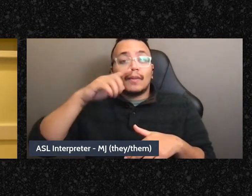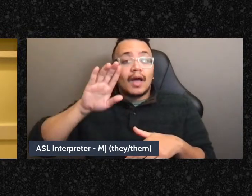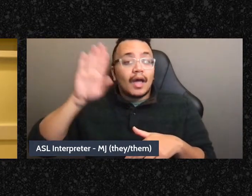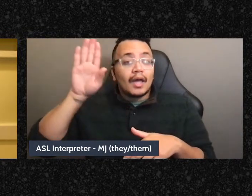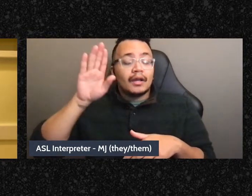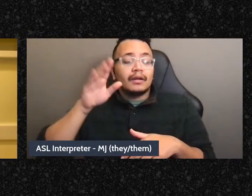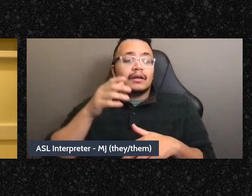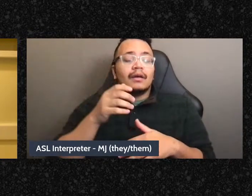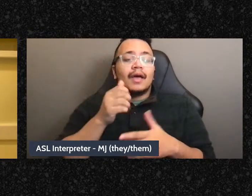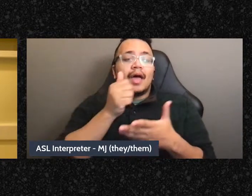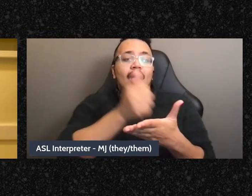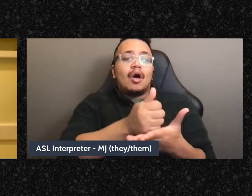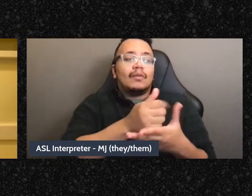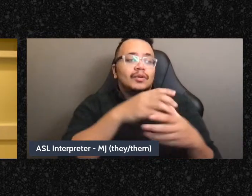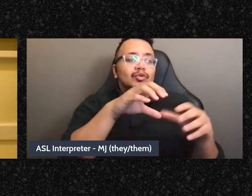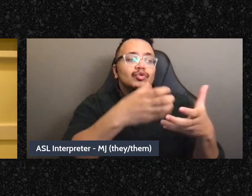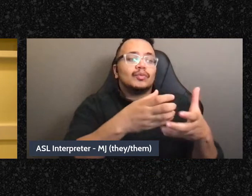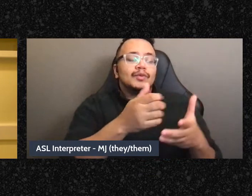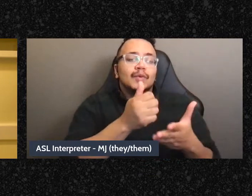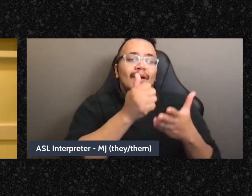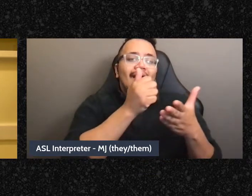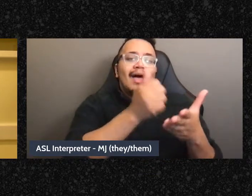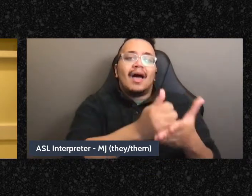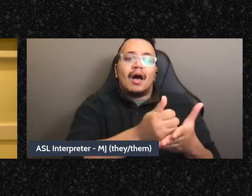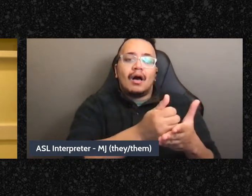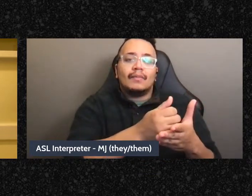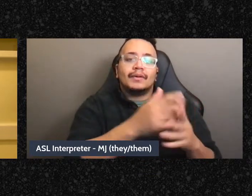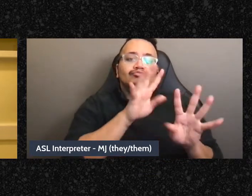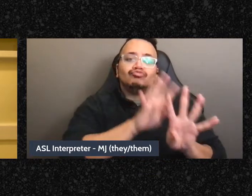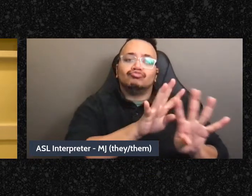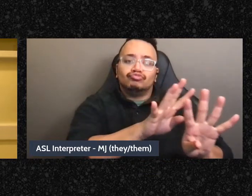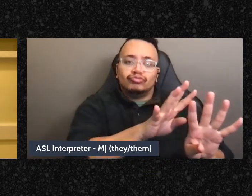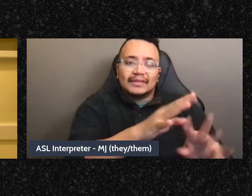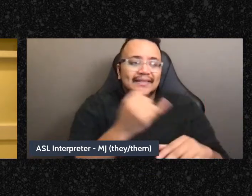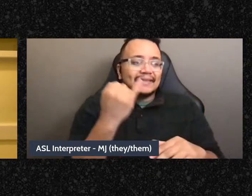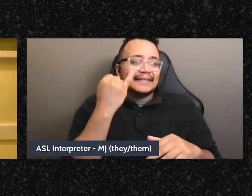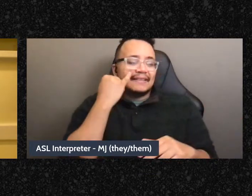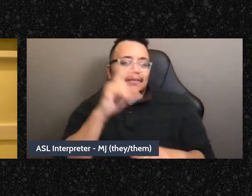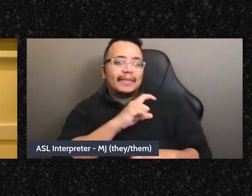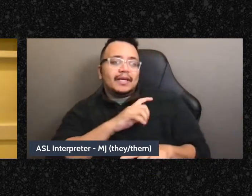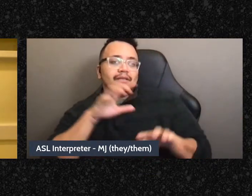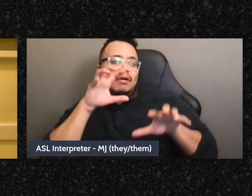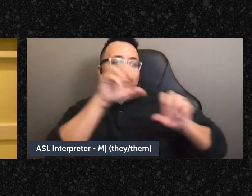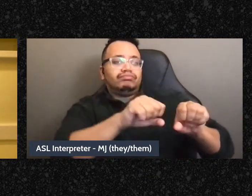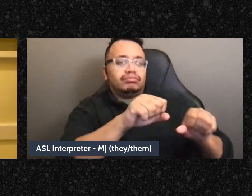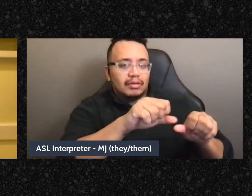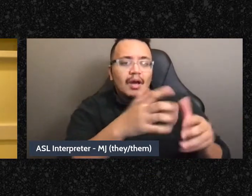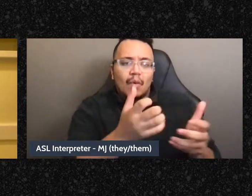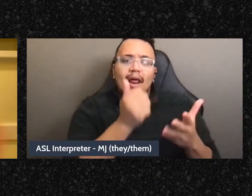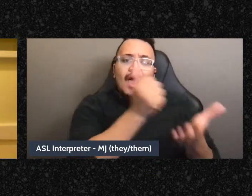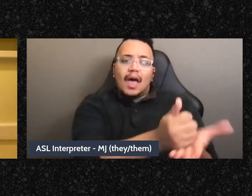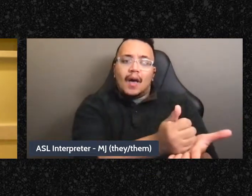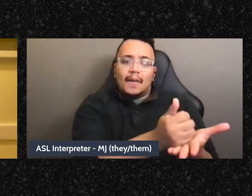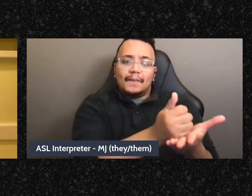getting raided, but I actually don't have time to join that group as a steward of all of its work